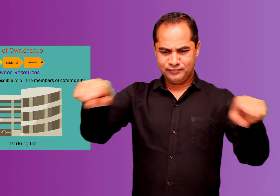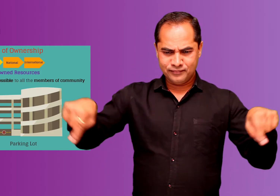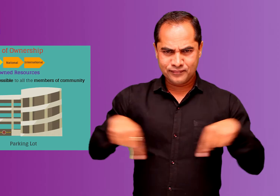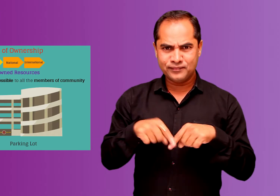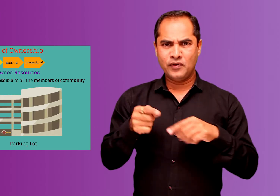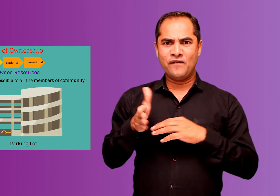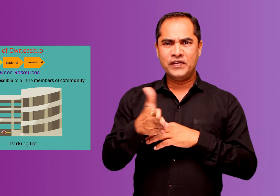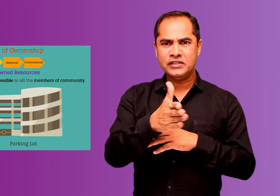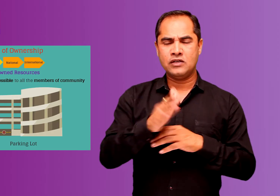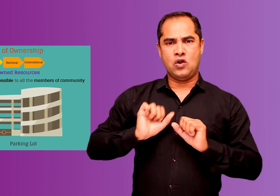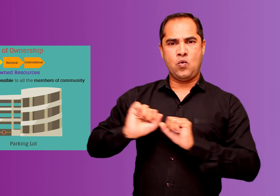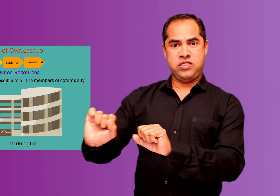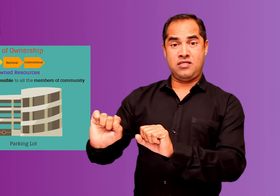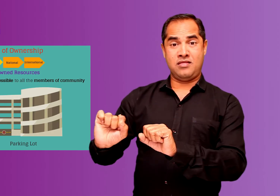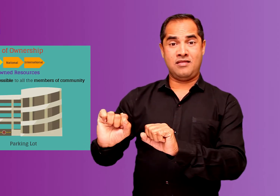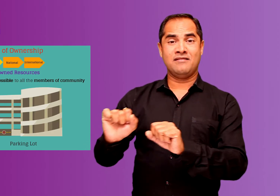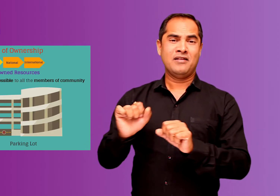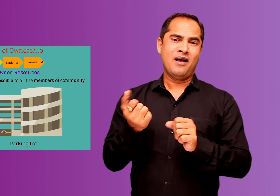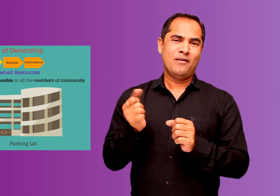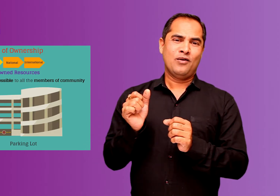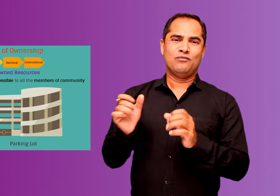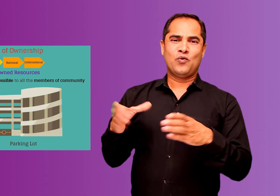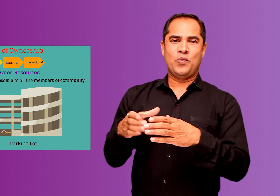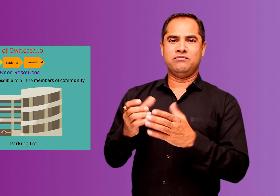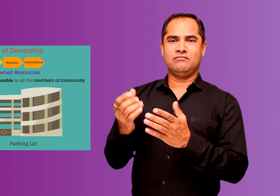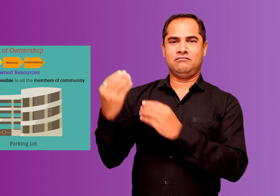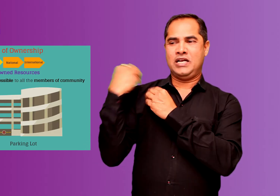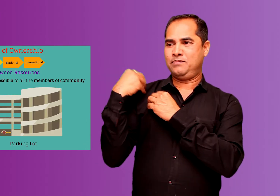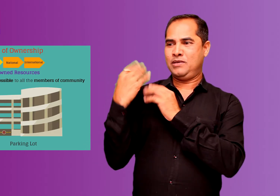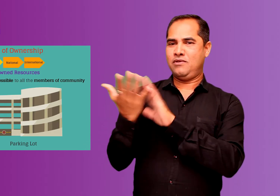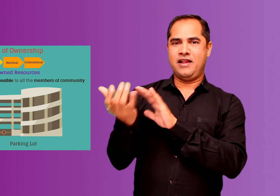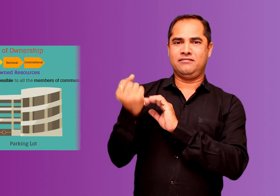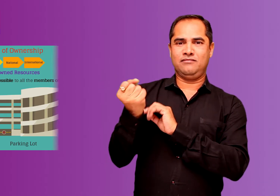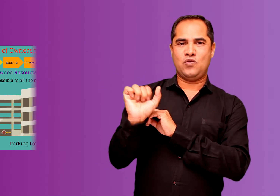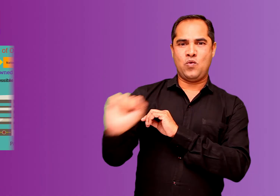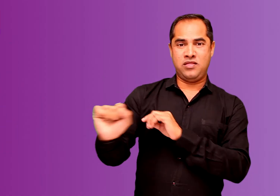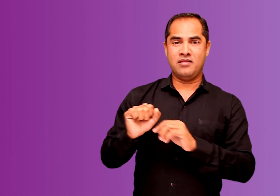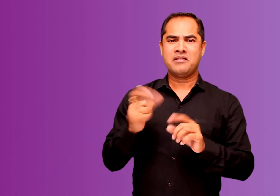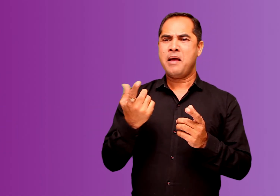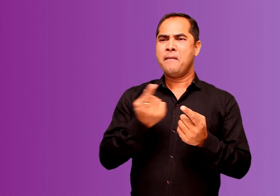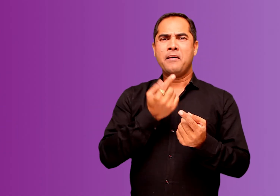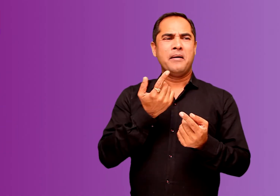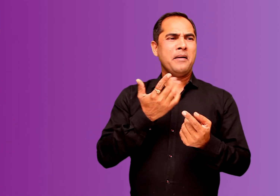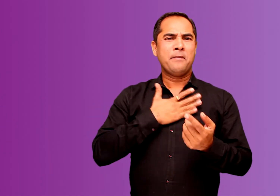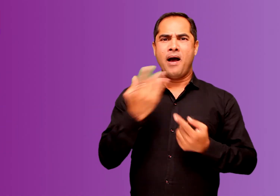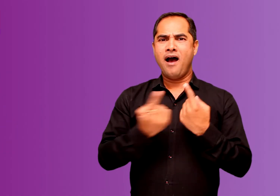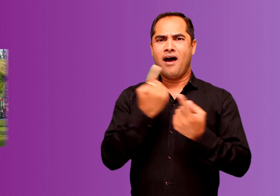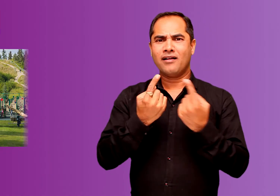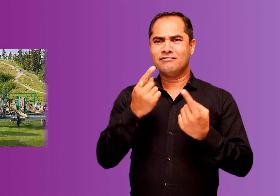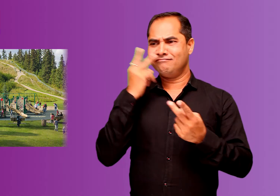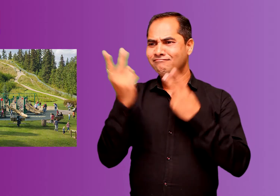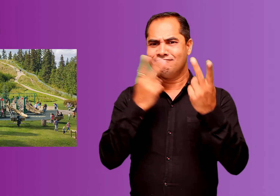water tanks fish tanks which is owned by a group of people